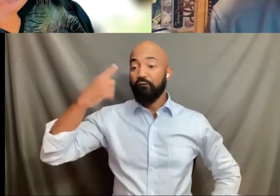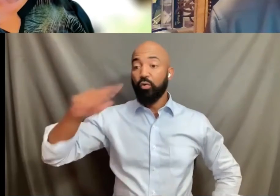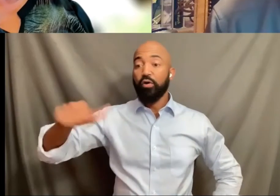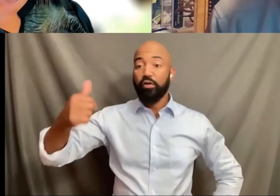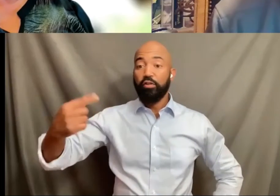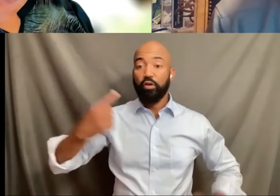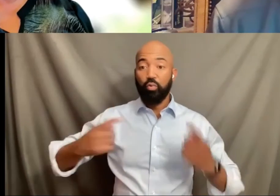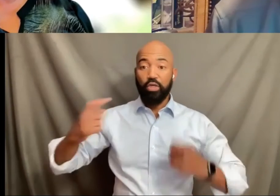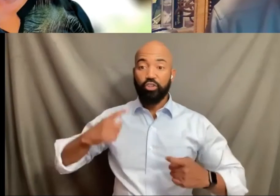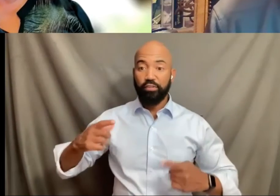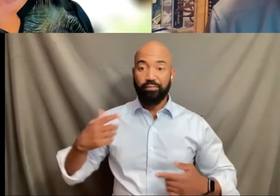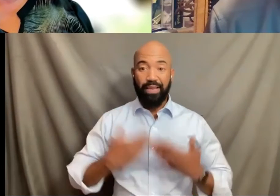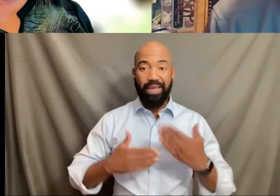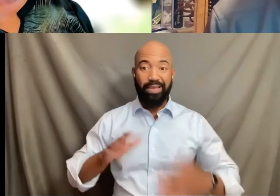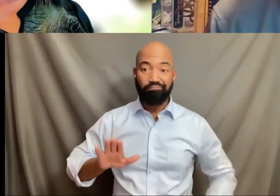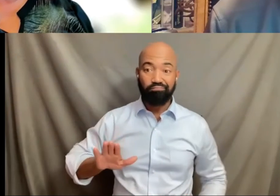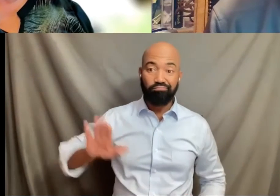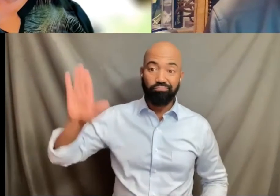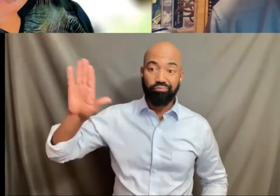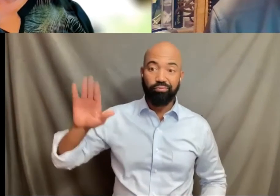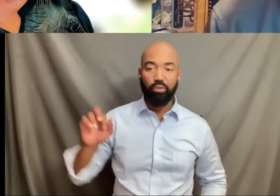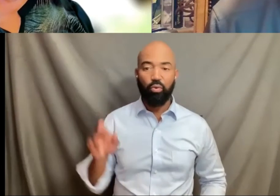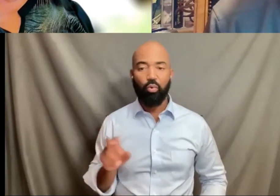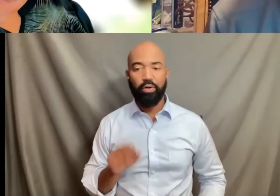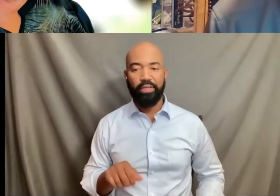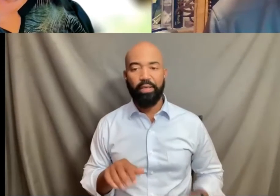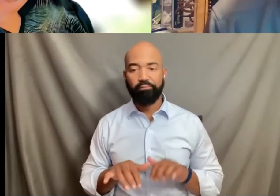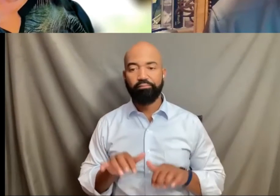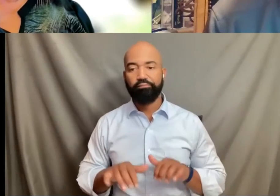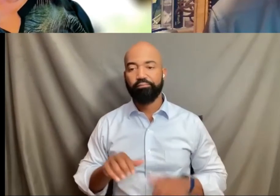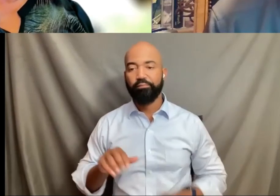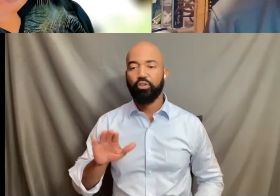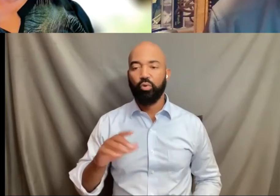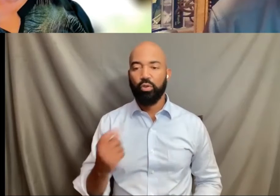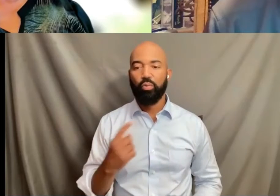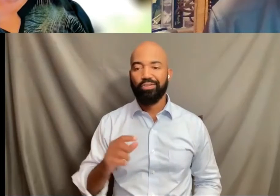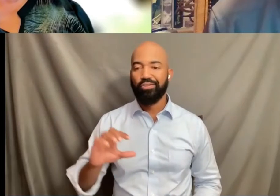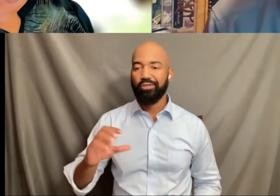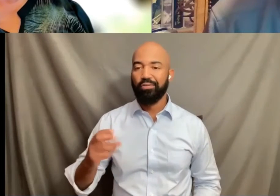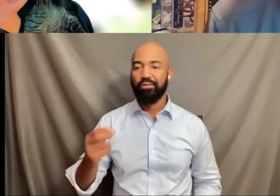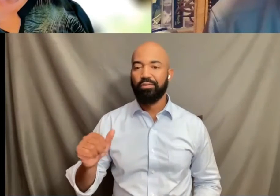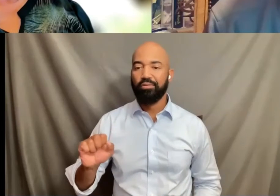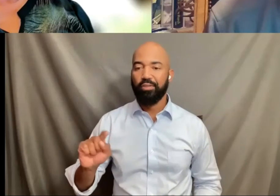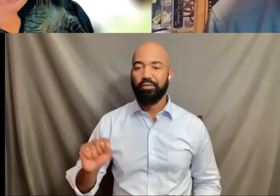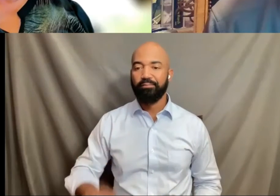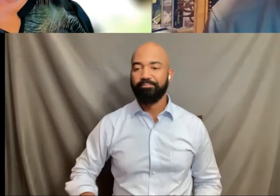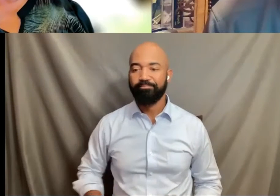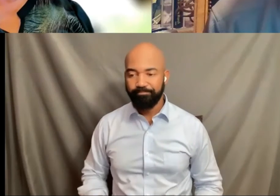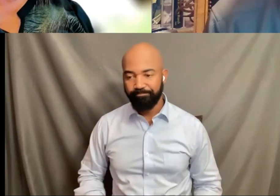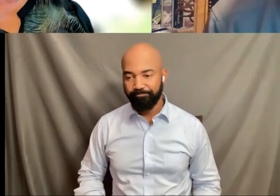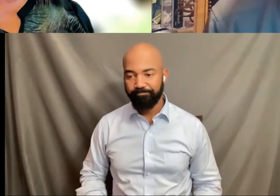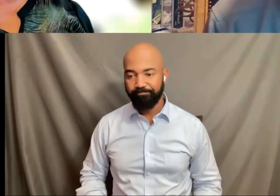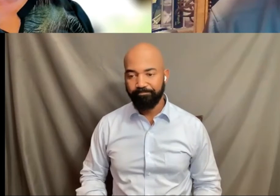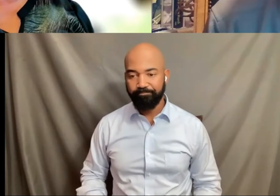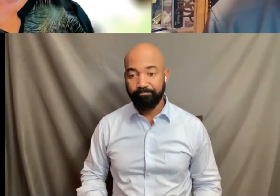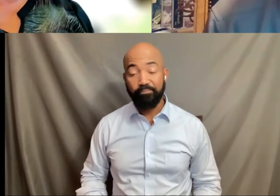or you could put it in the chat. I encourage you to use this opportunity.